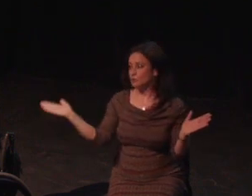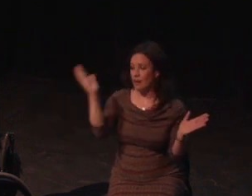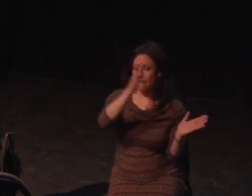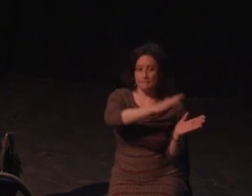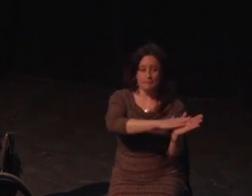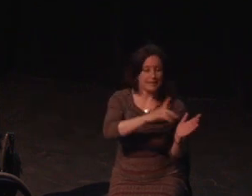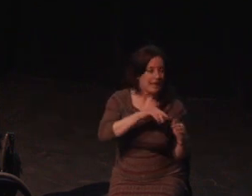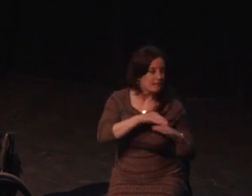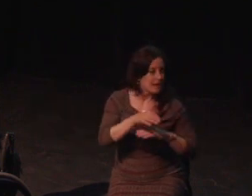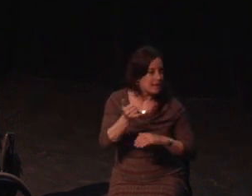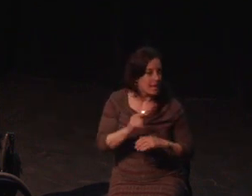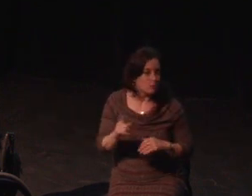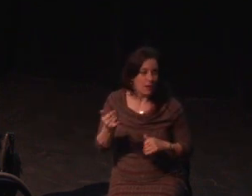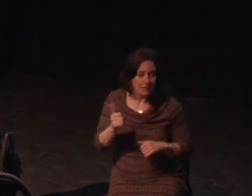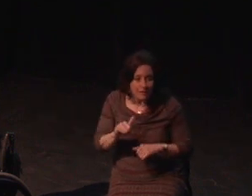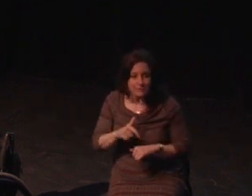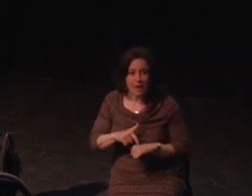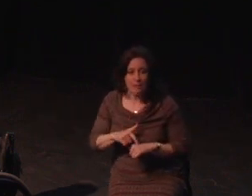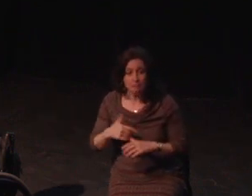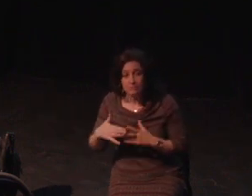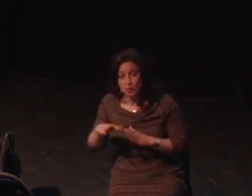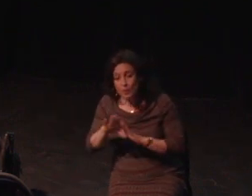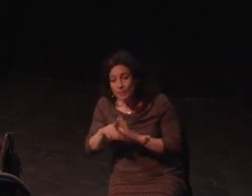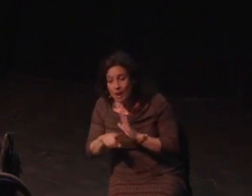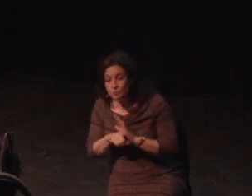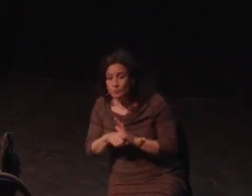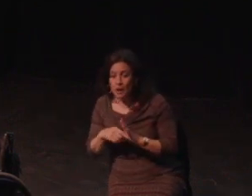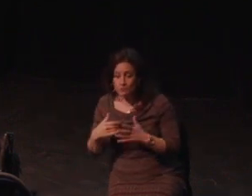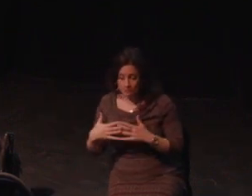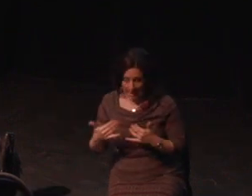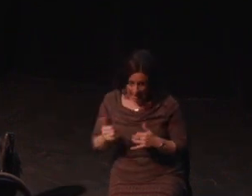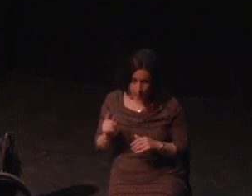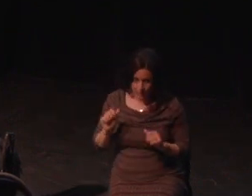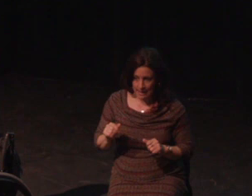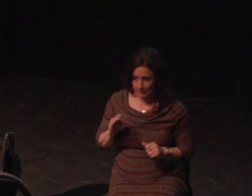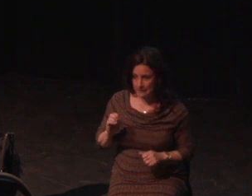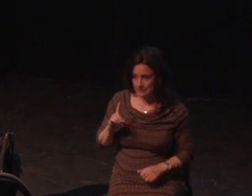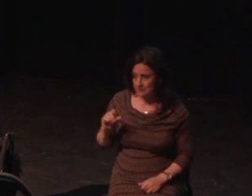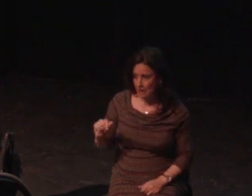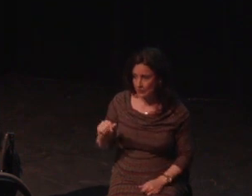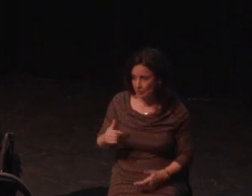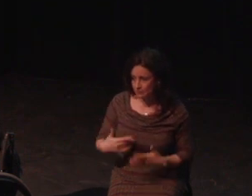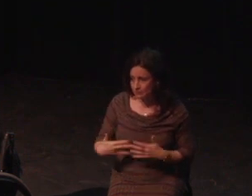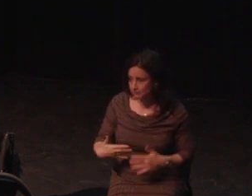strong that someone just can't play the game at all, but we do exist.